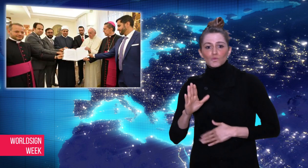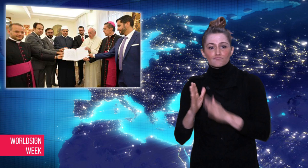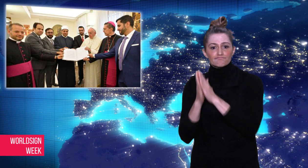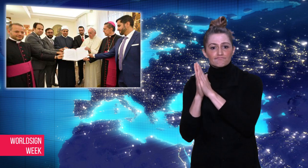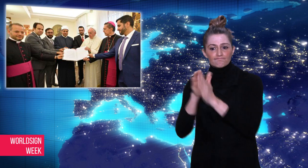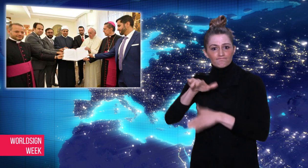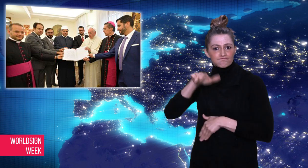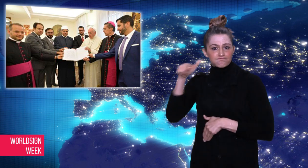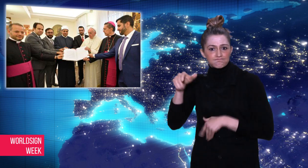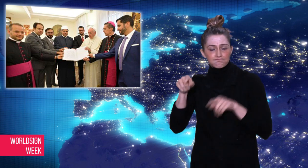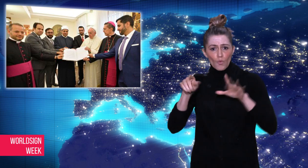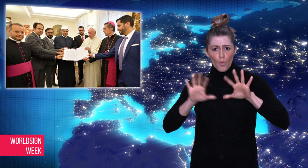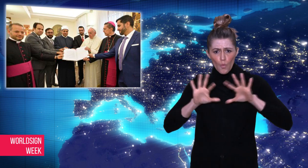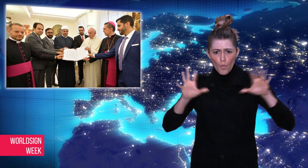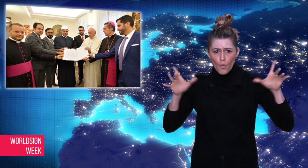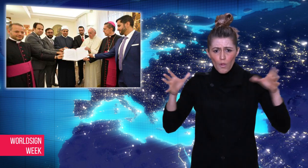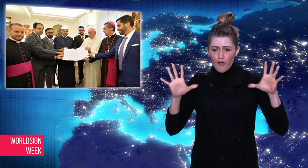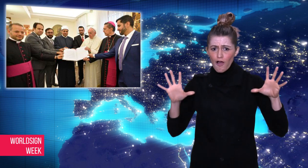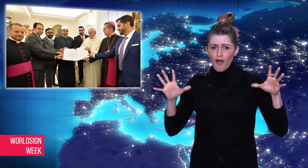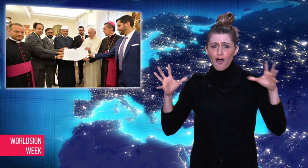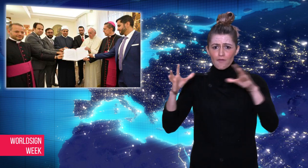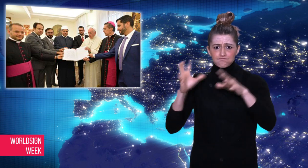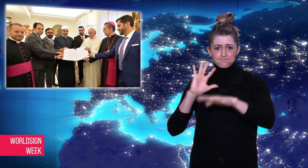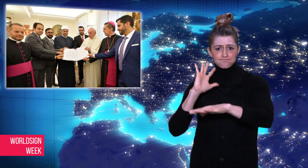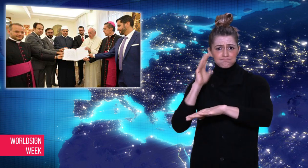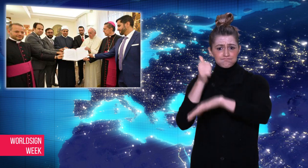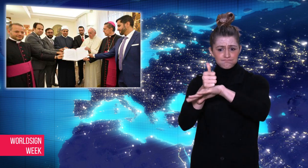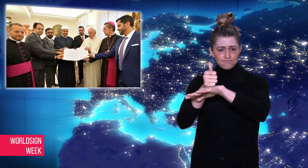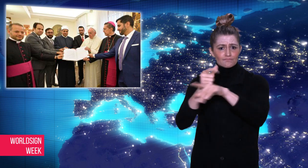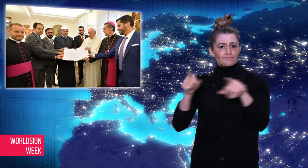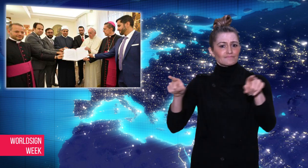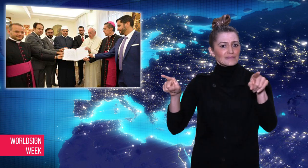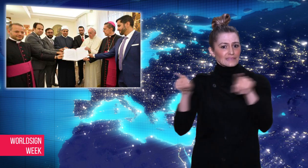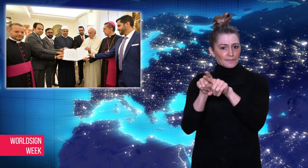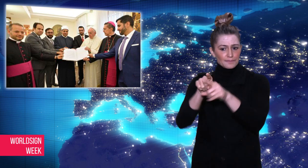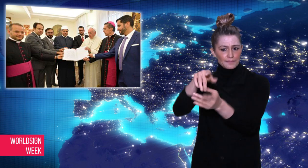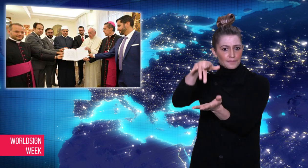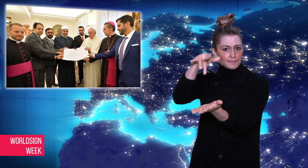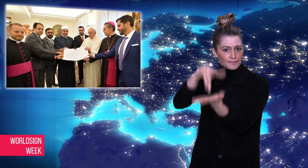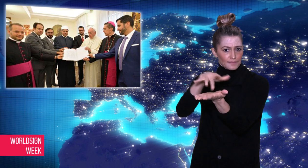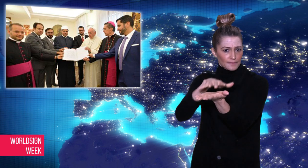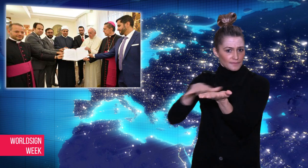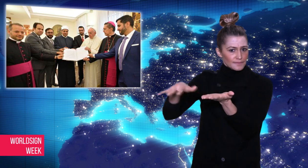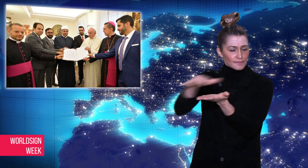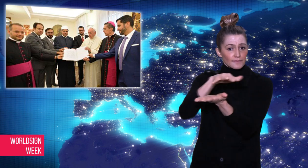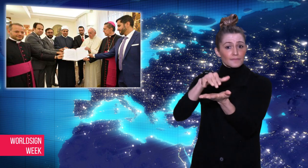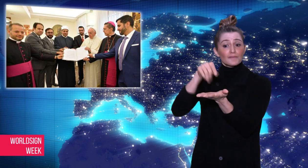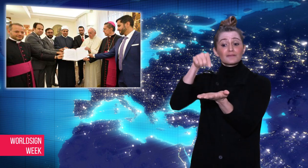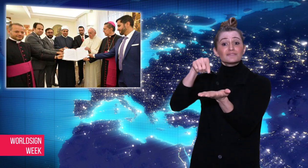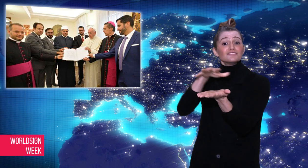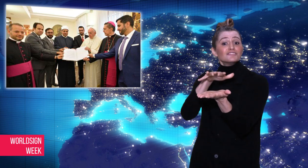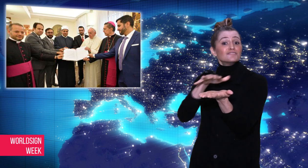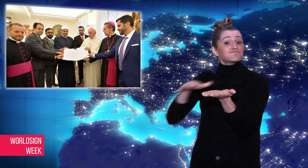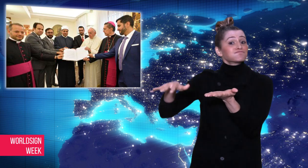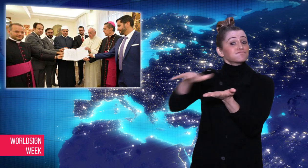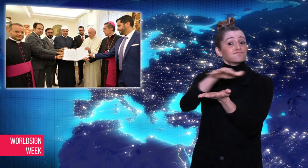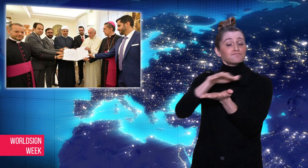synagogue - all on the same site!